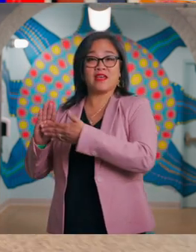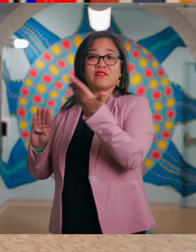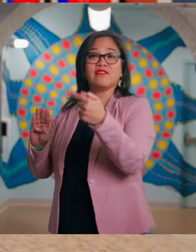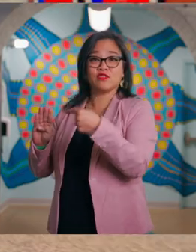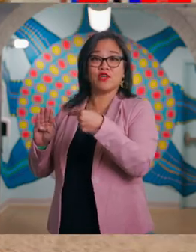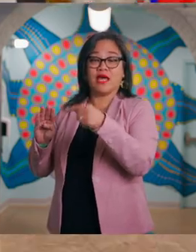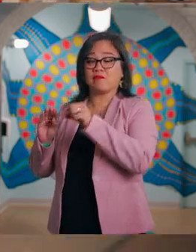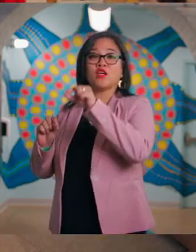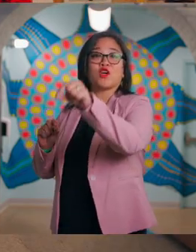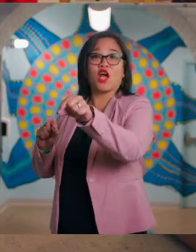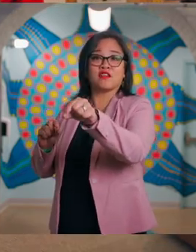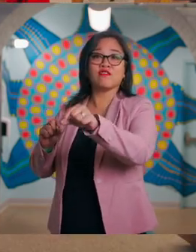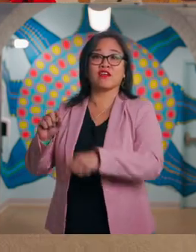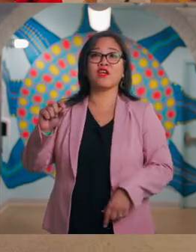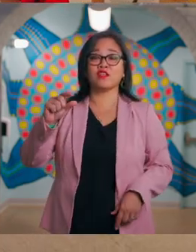As you leave Studio Lab and cross over the Grable Gallery, you reach